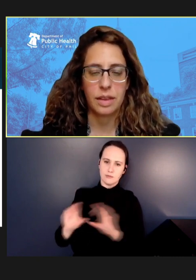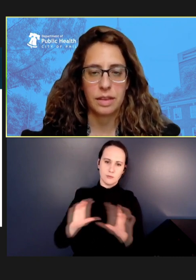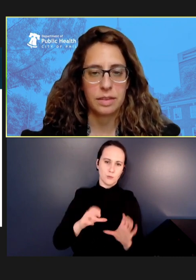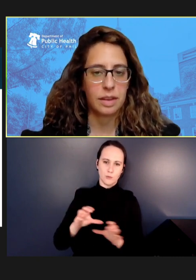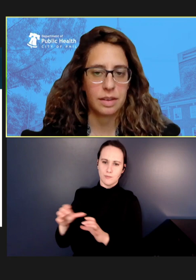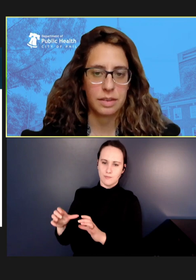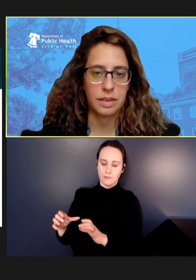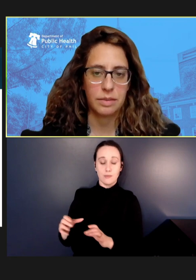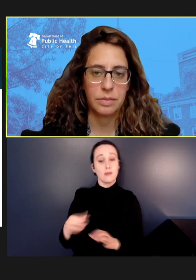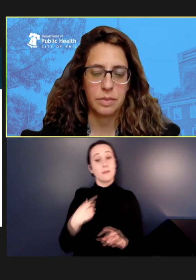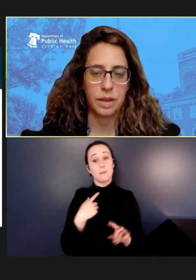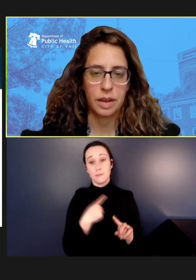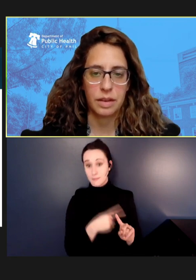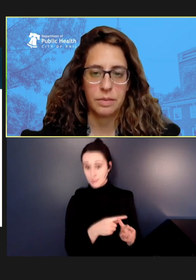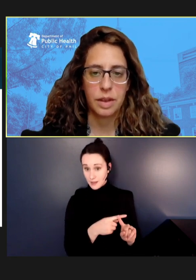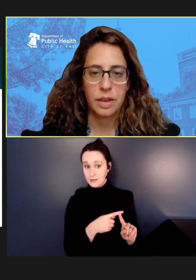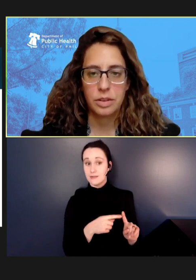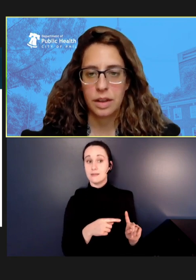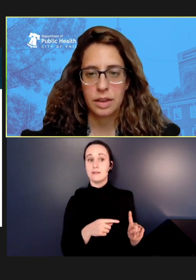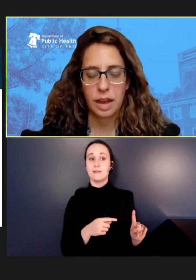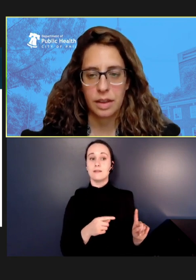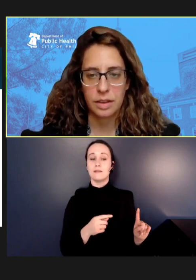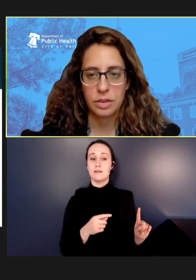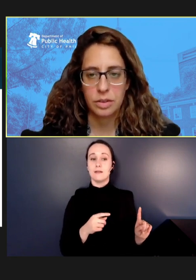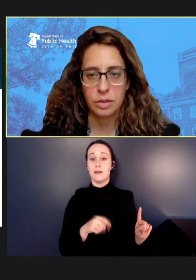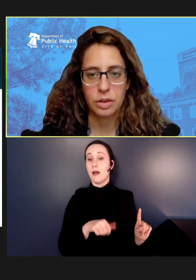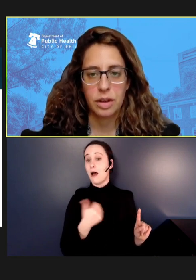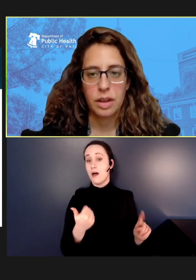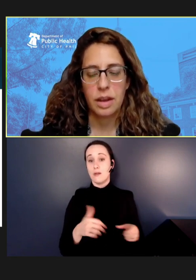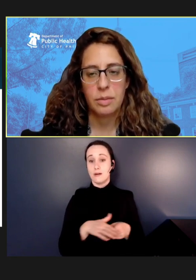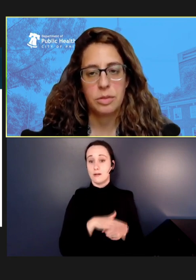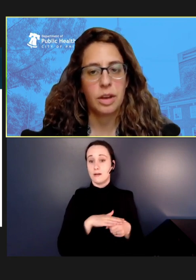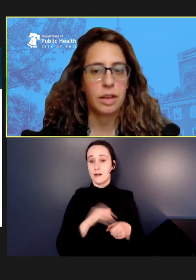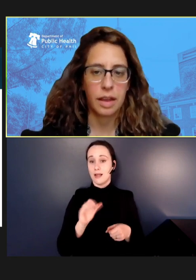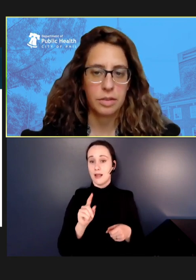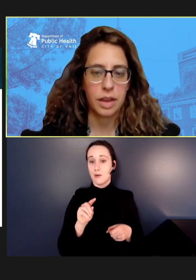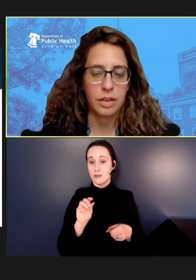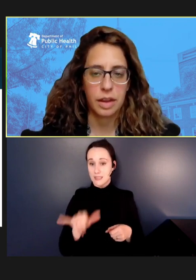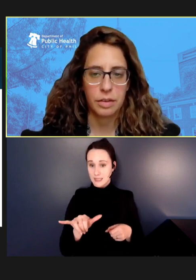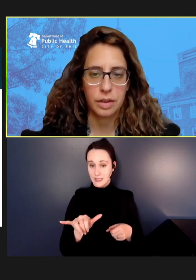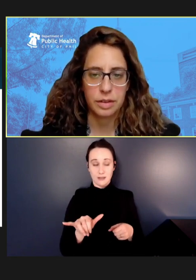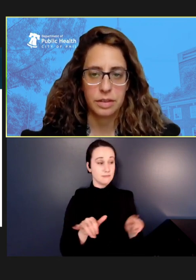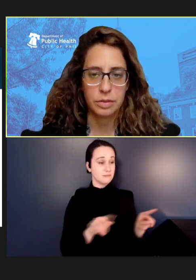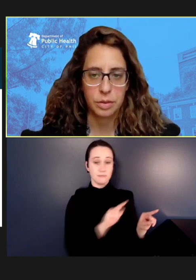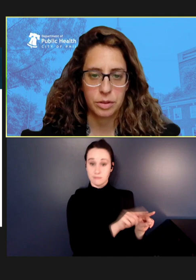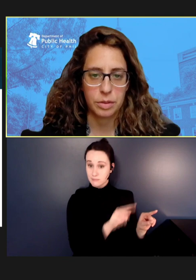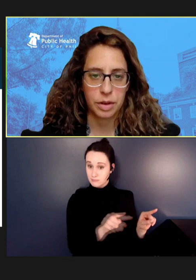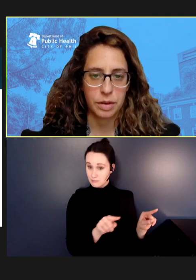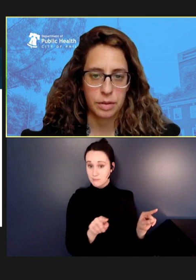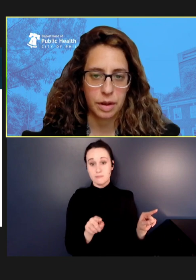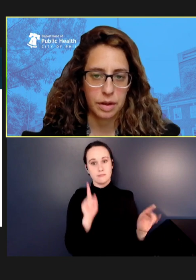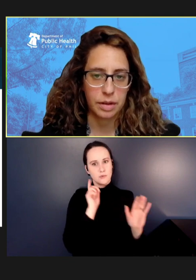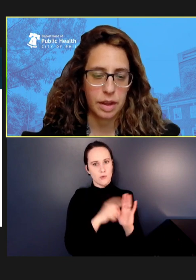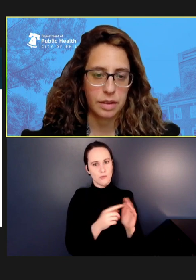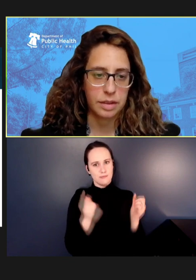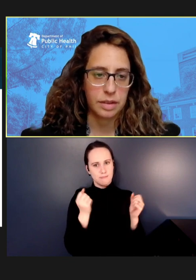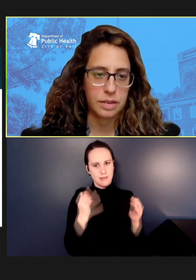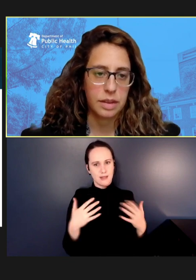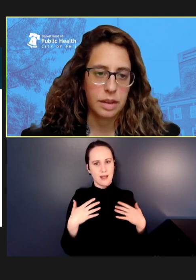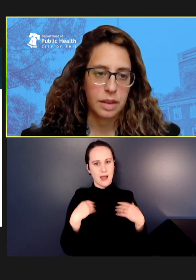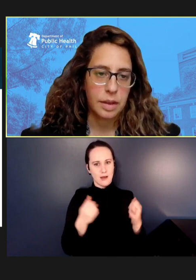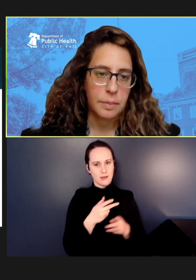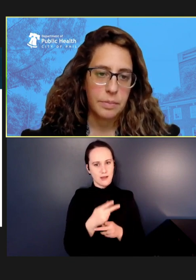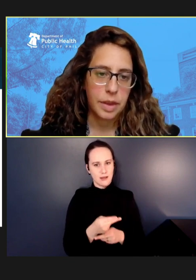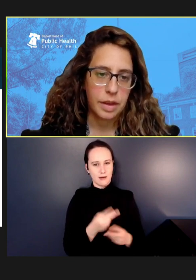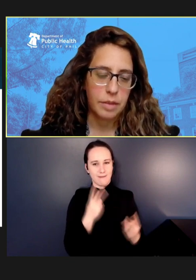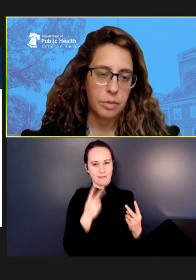as the surrounding counties who saw a lot of the healthcare visits from some of our cases.